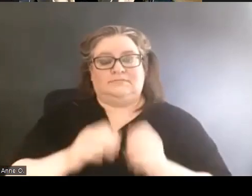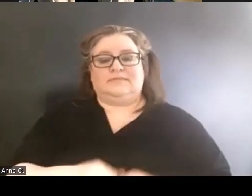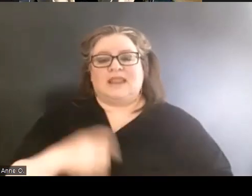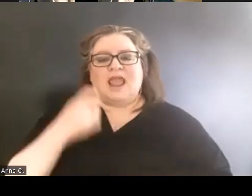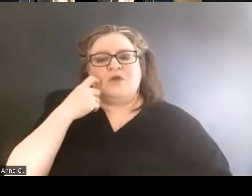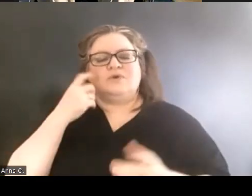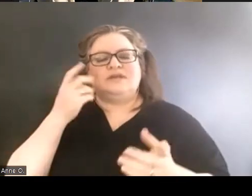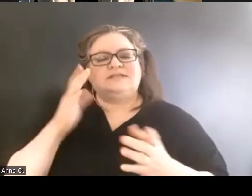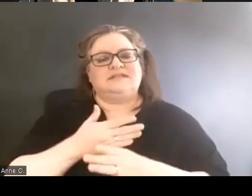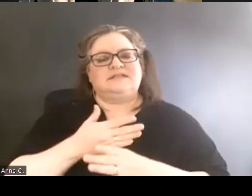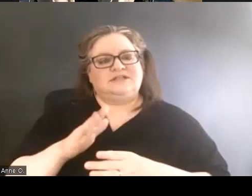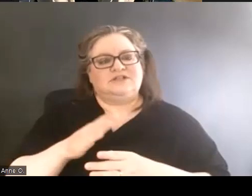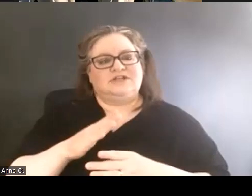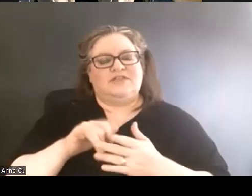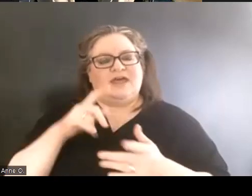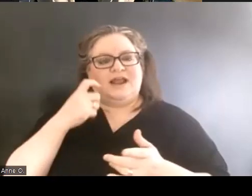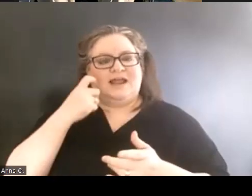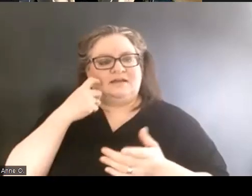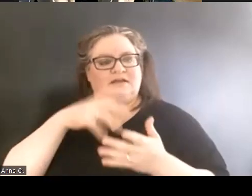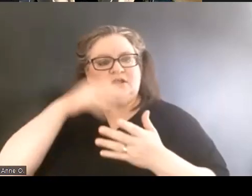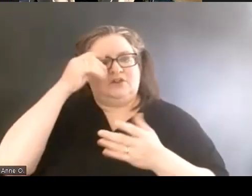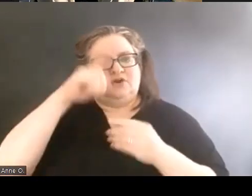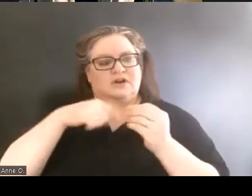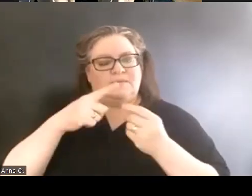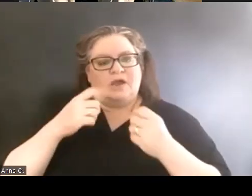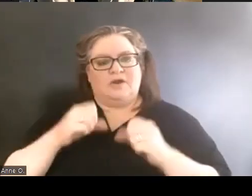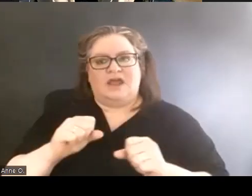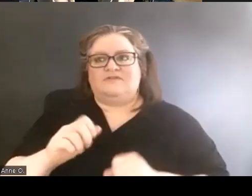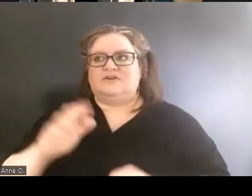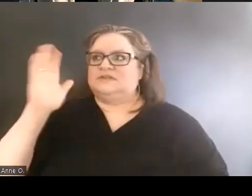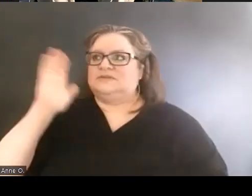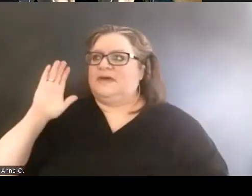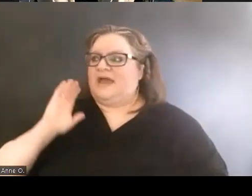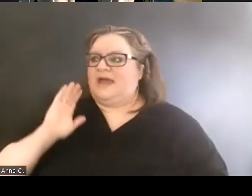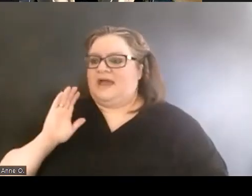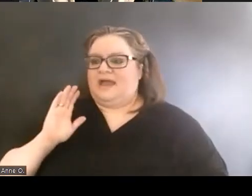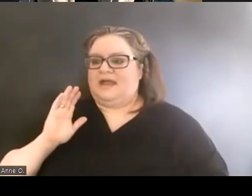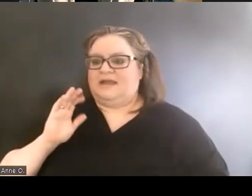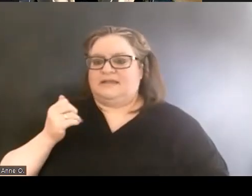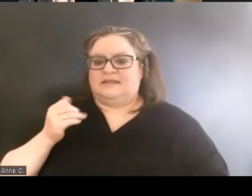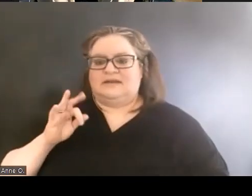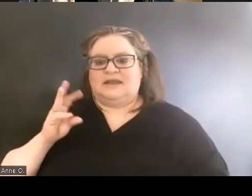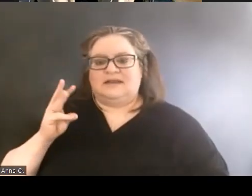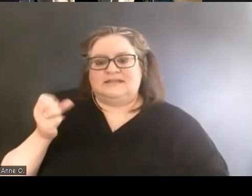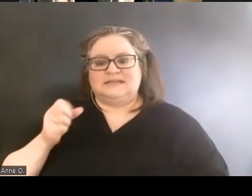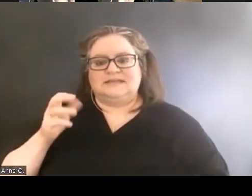of efforts back in the sixties and seventies and eighties